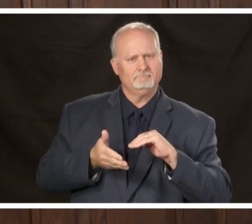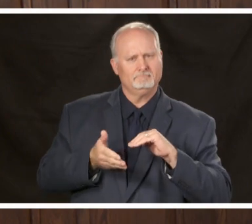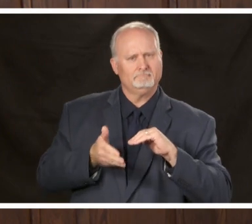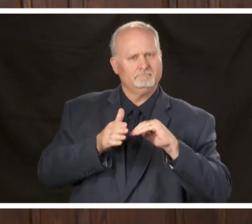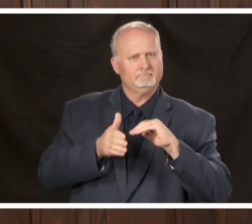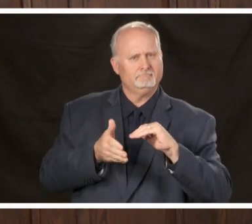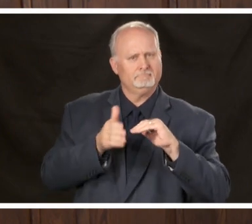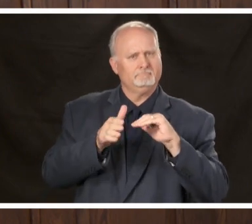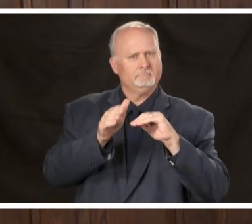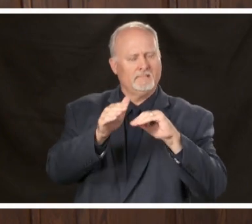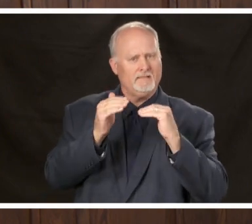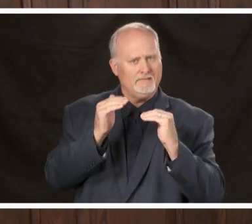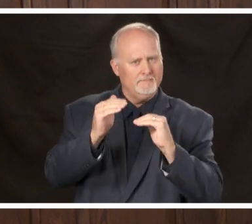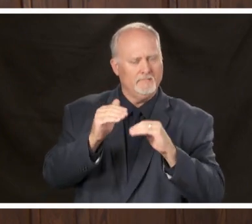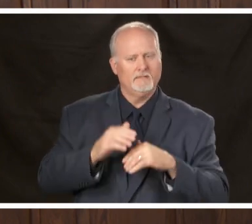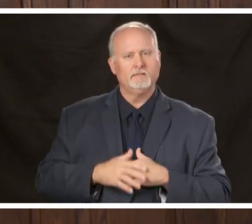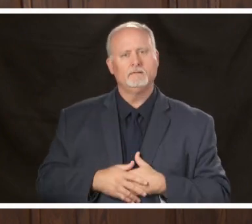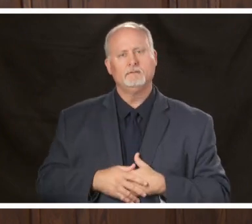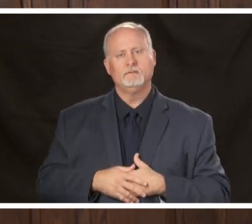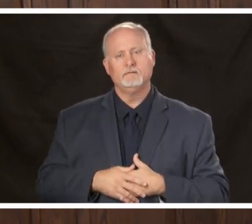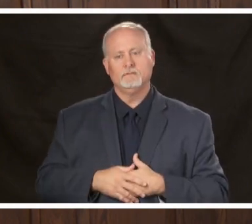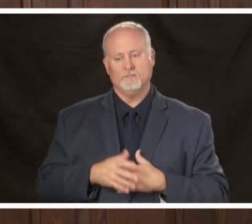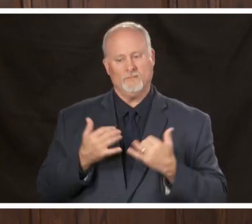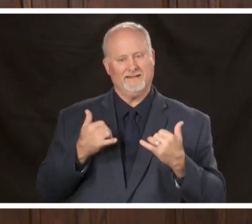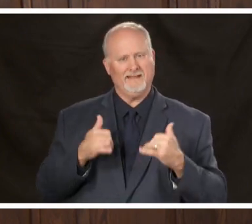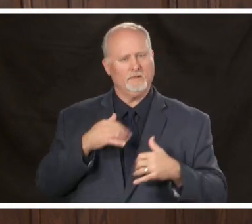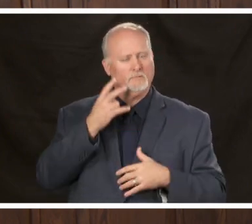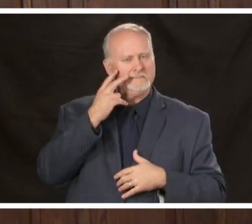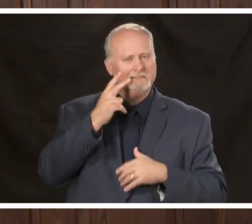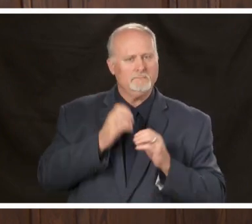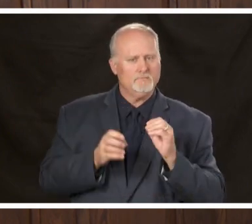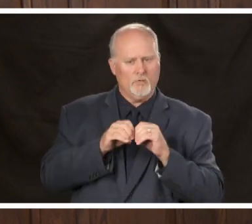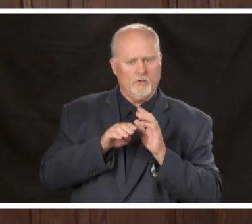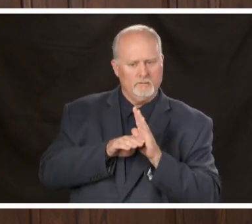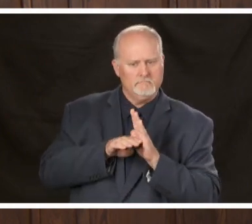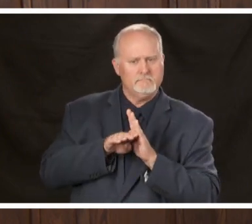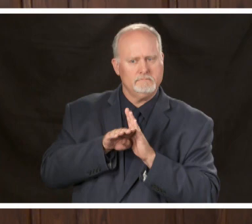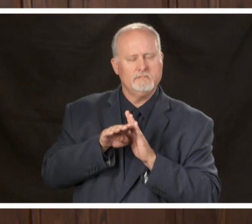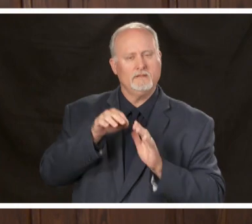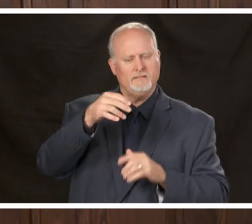throughout the the ramp up what you'll see is that PPE or that personal